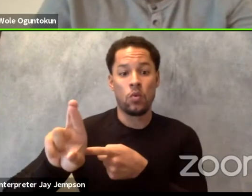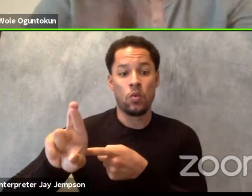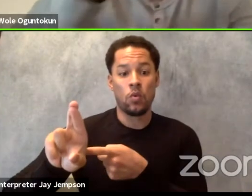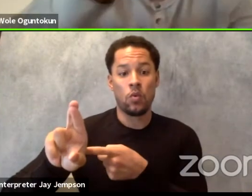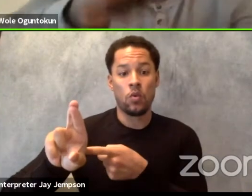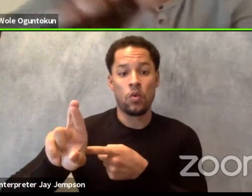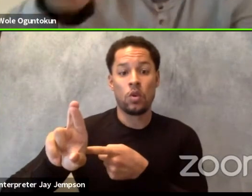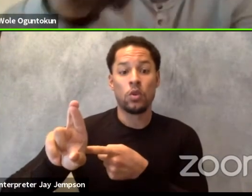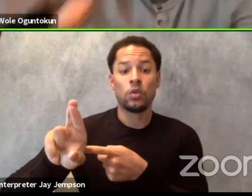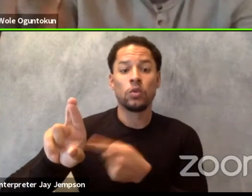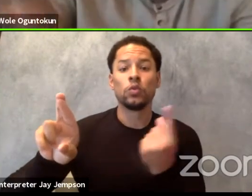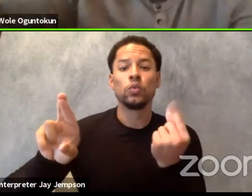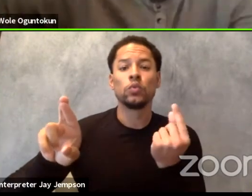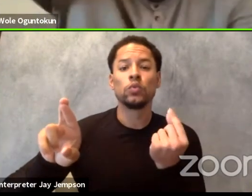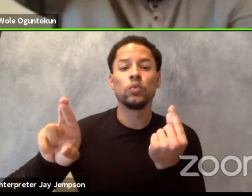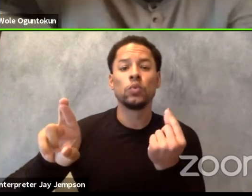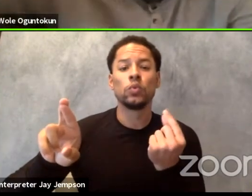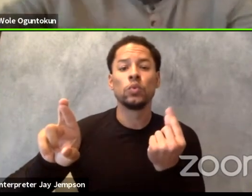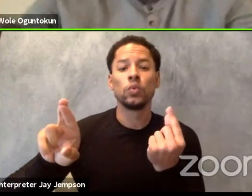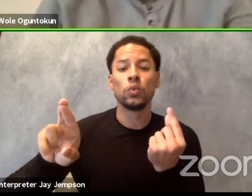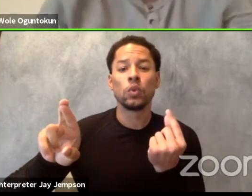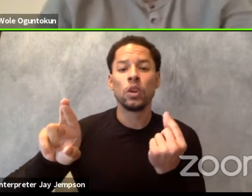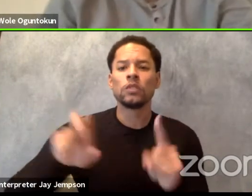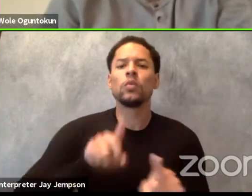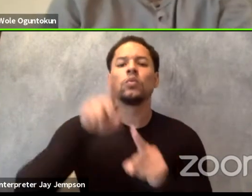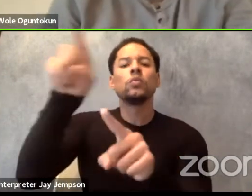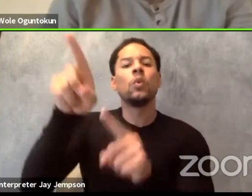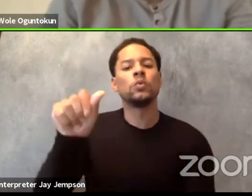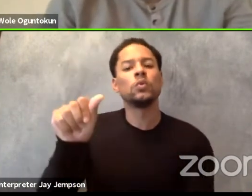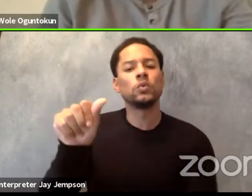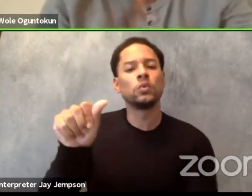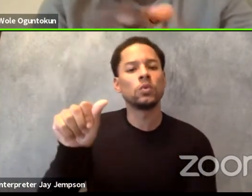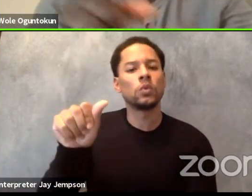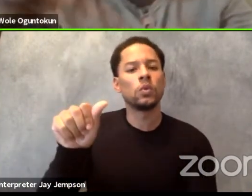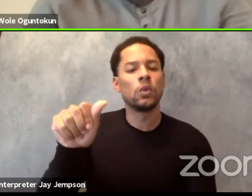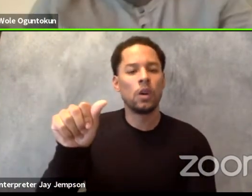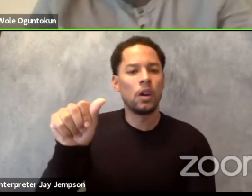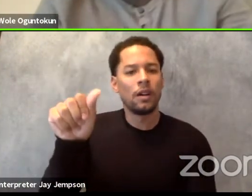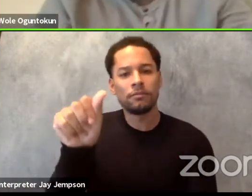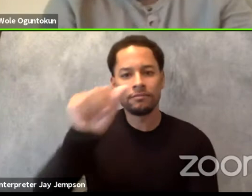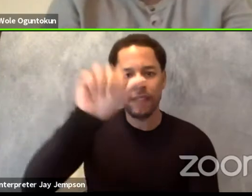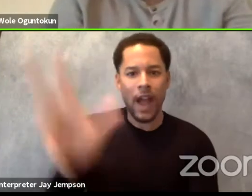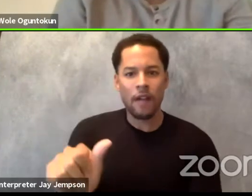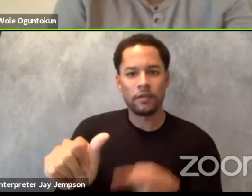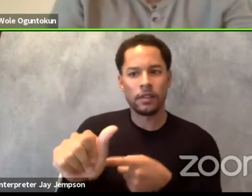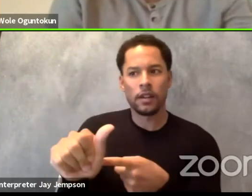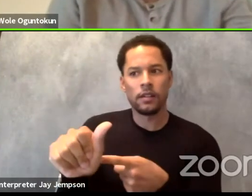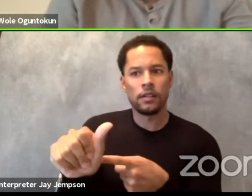to practice his dramaturgy on an African play. I'm being bold to say that.